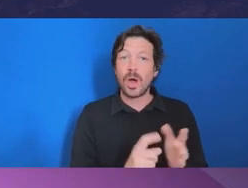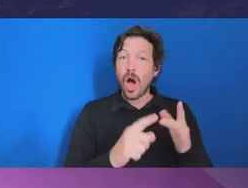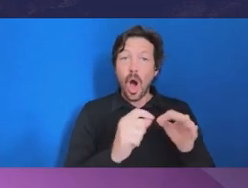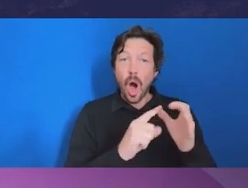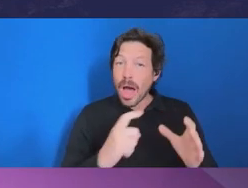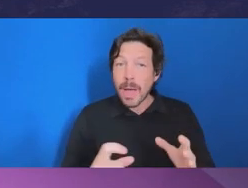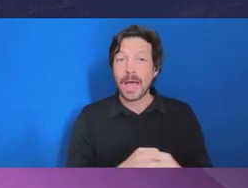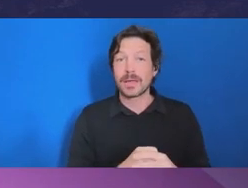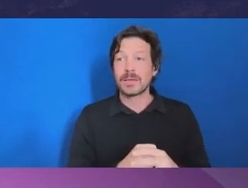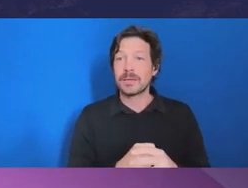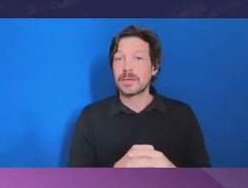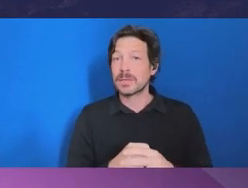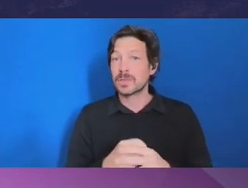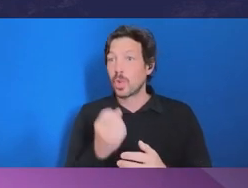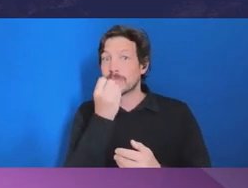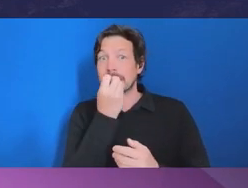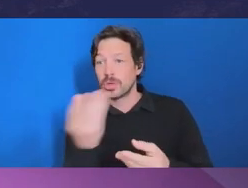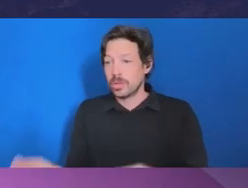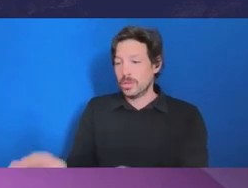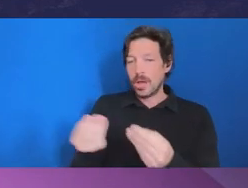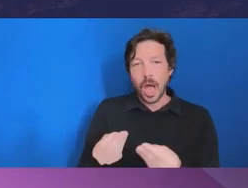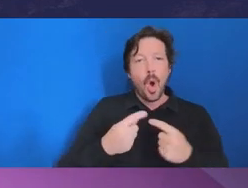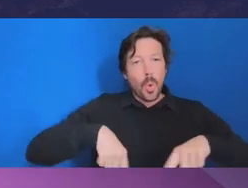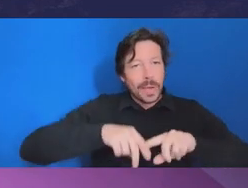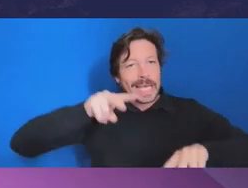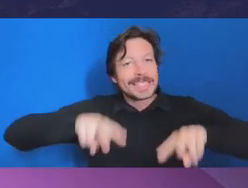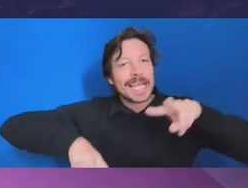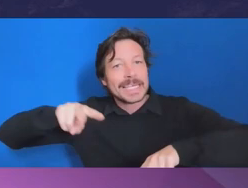So if it comes to me, we will assess if it's a matter we need to talk to, to refer